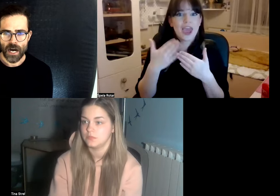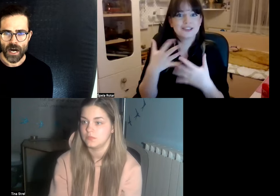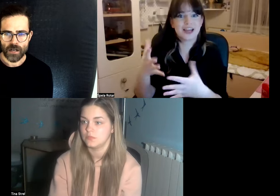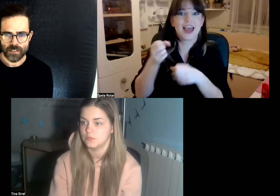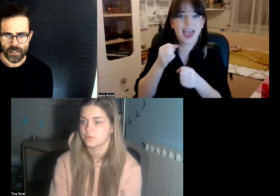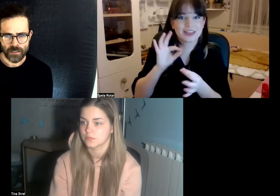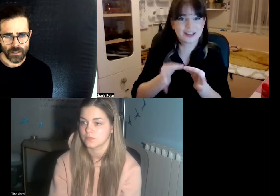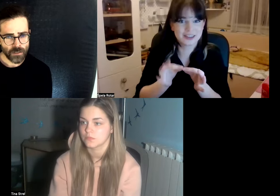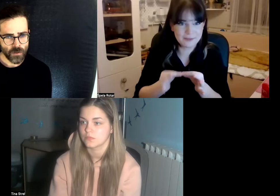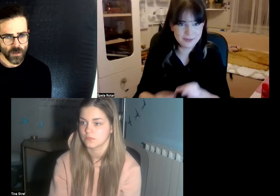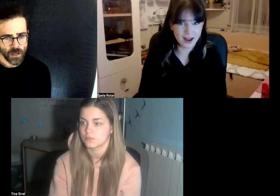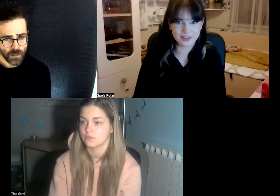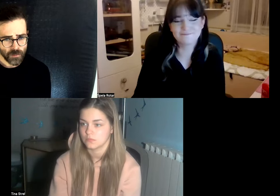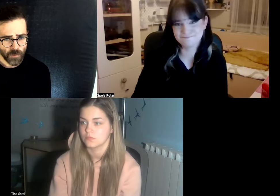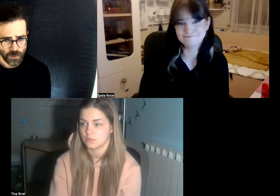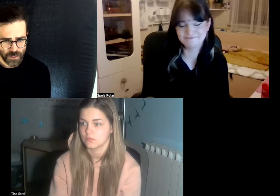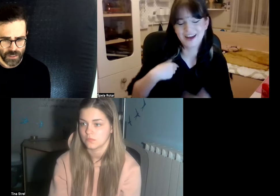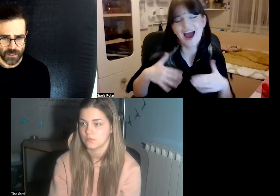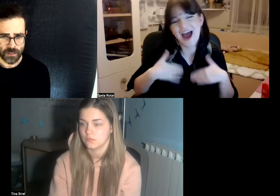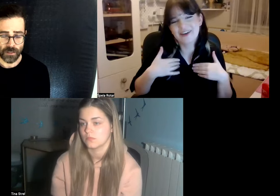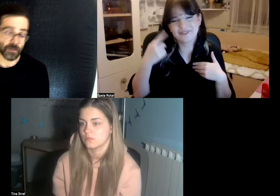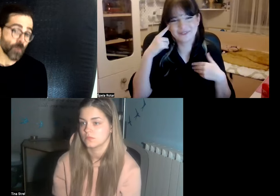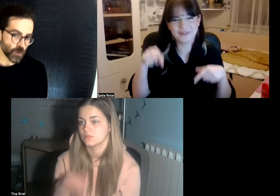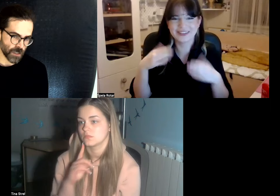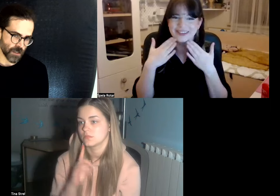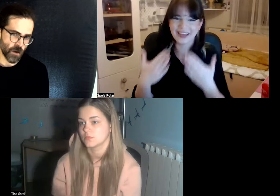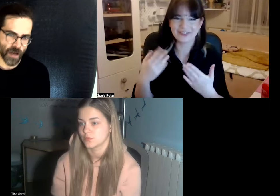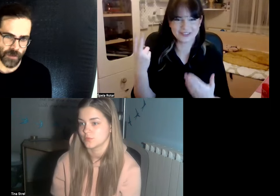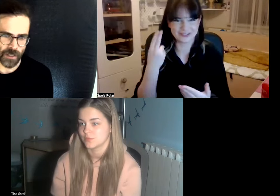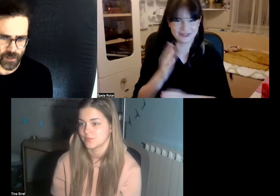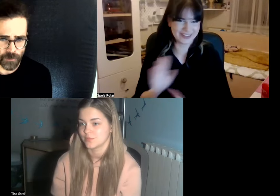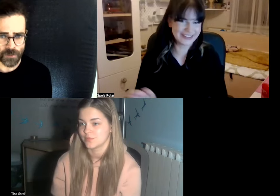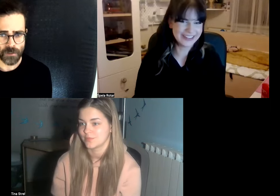are starting to learn the importances the importance of having an interpreter